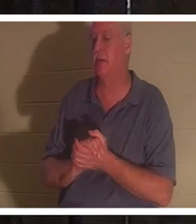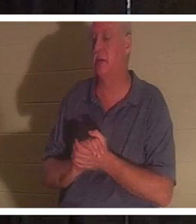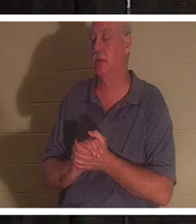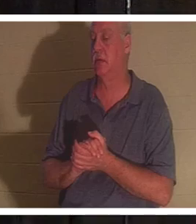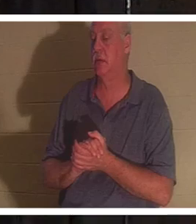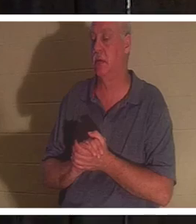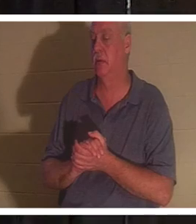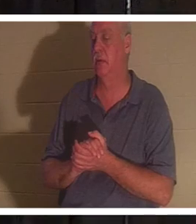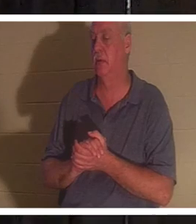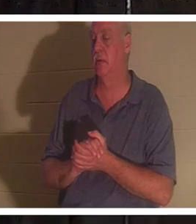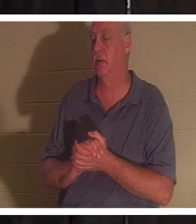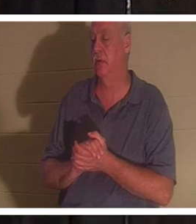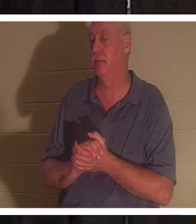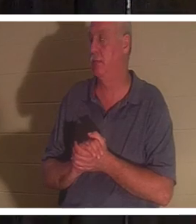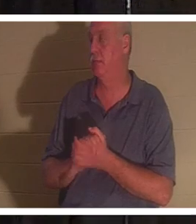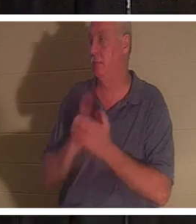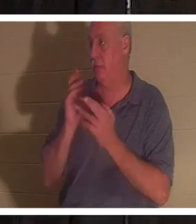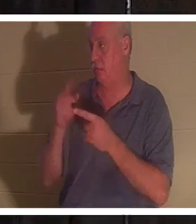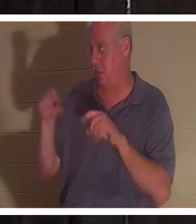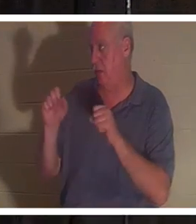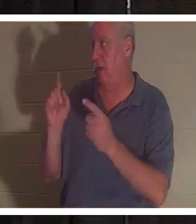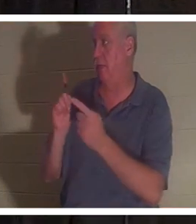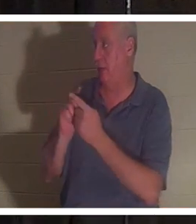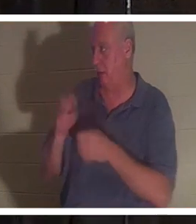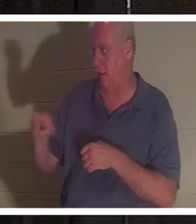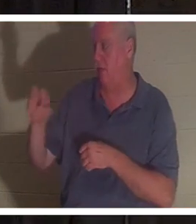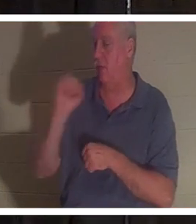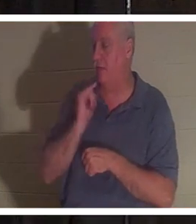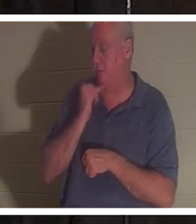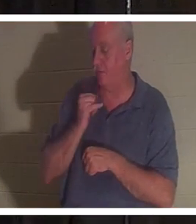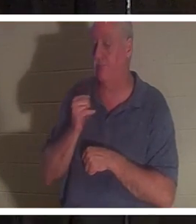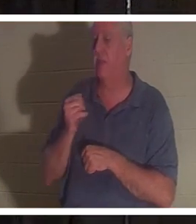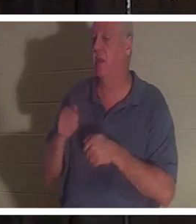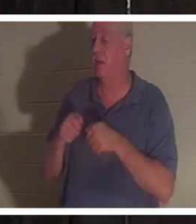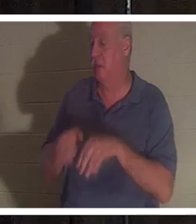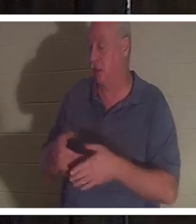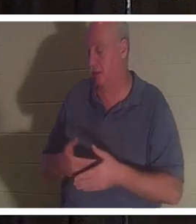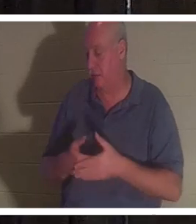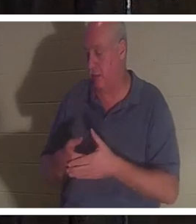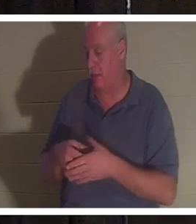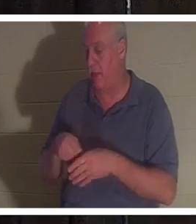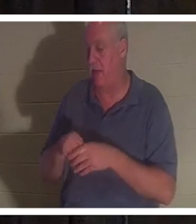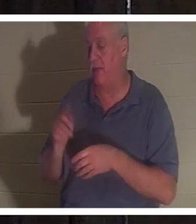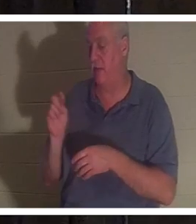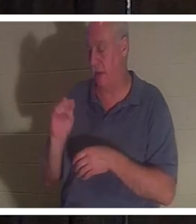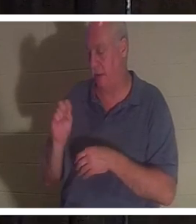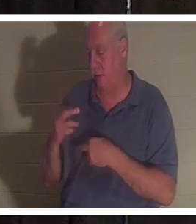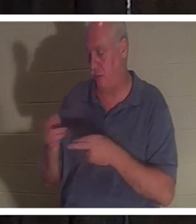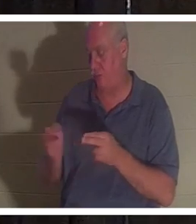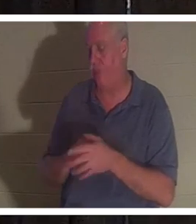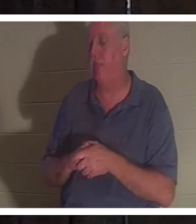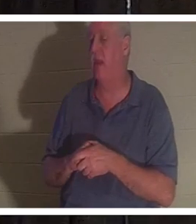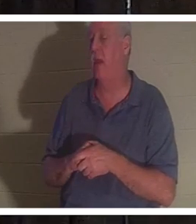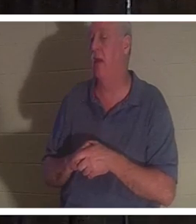friend Christine in Israel and she lost her baby in the bathroom. She's a very Godly woman.